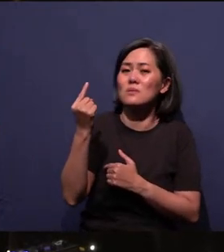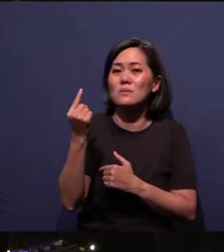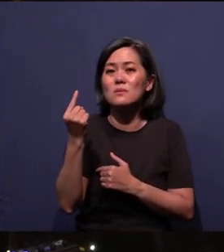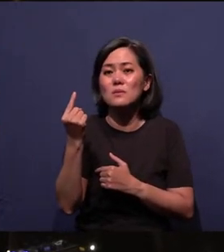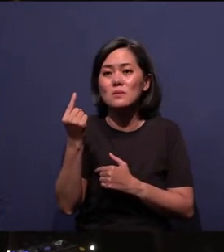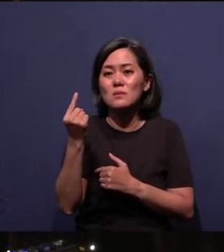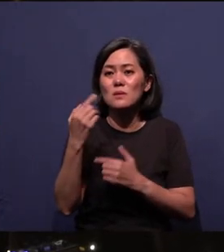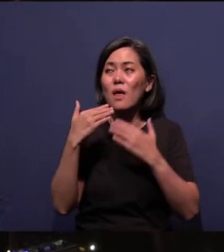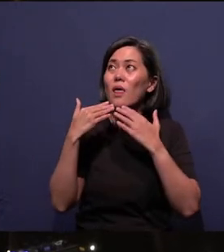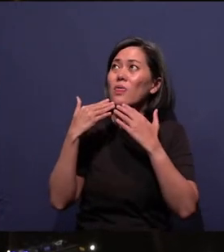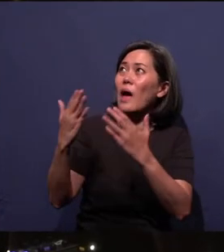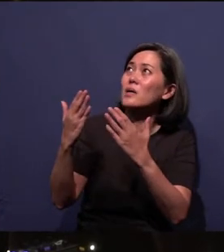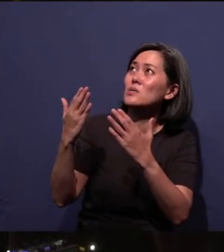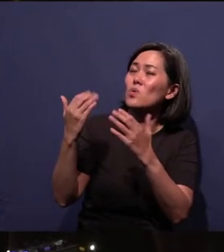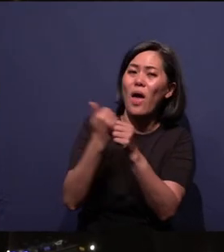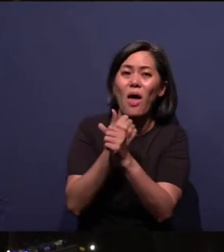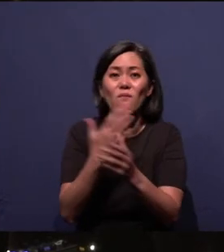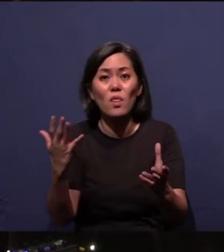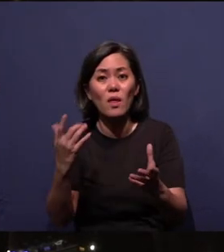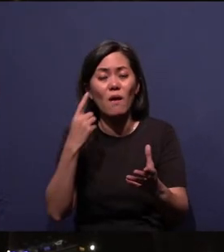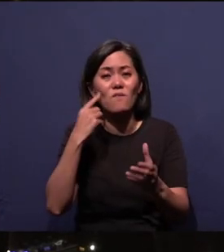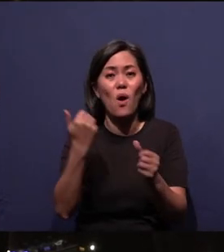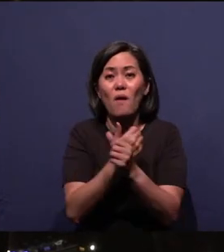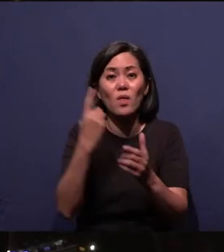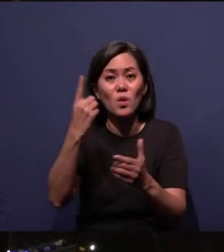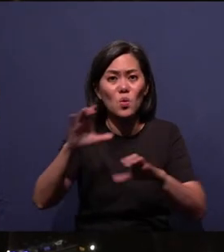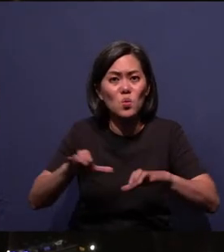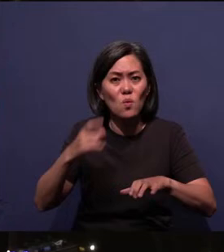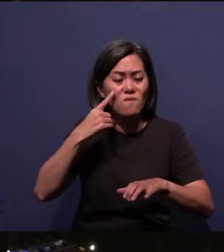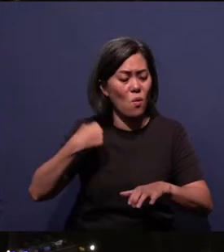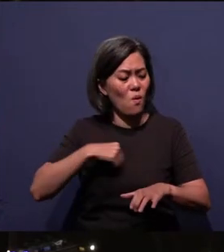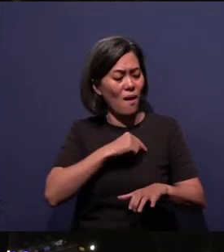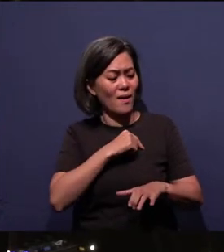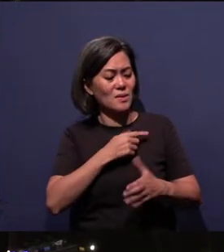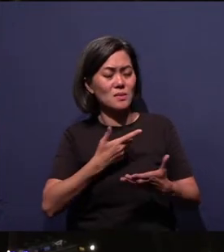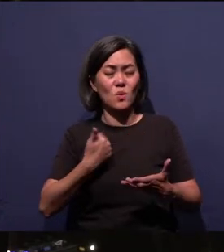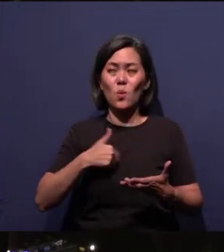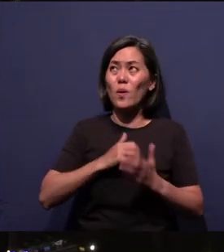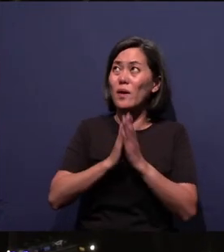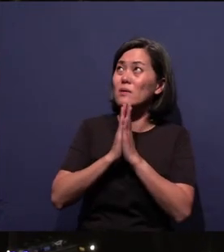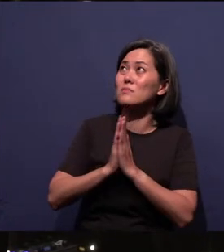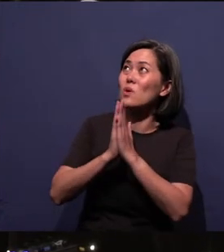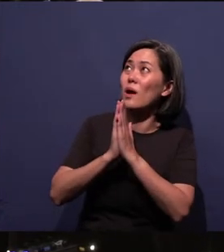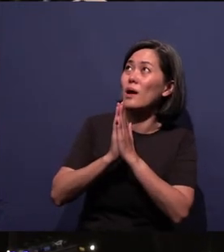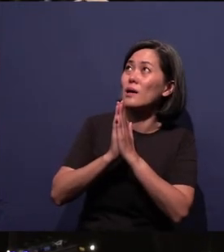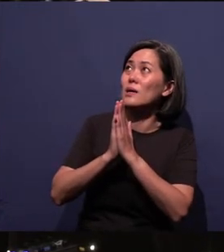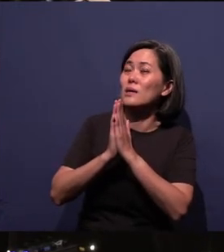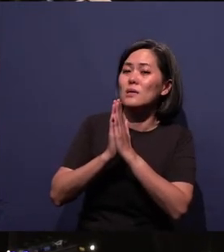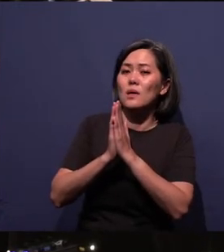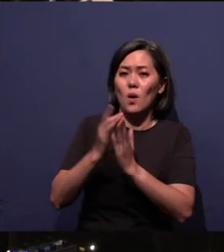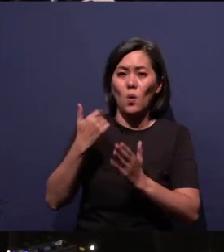I thank You for everything, for everything that You have done for us in our lives, and I pray that we will live lives